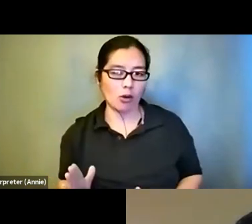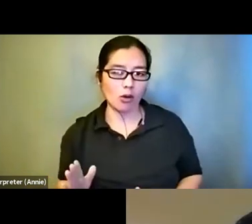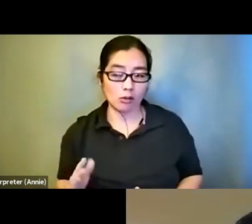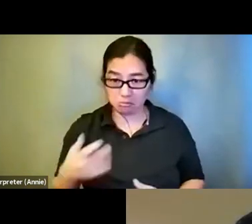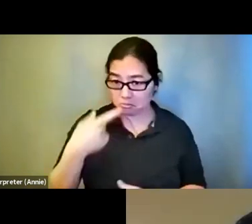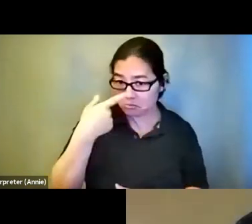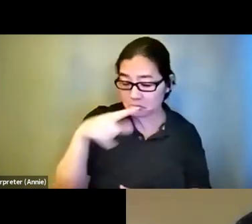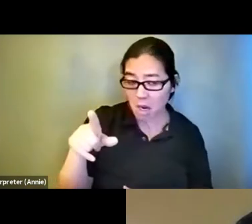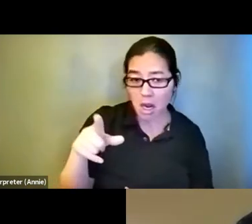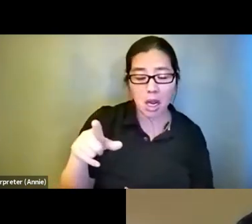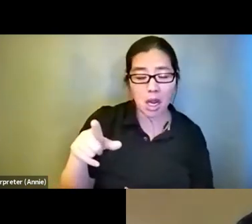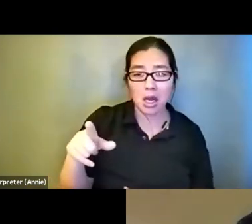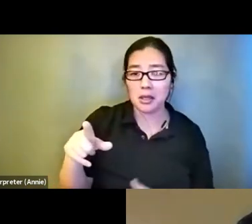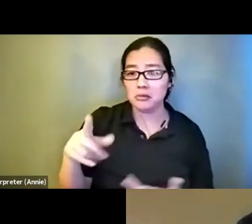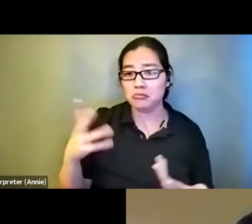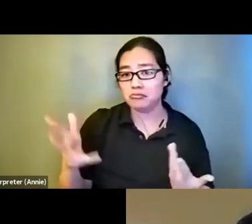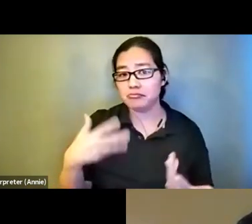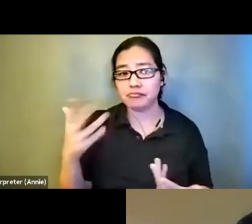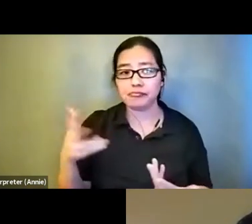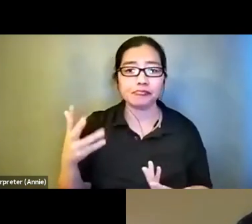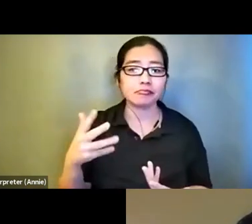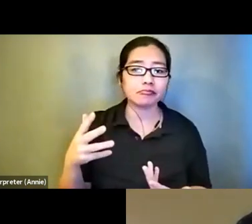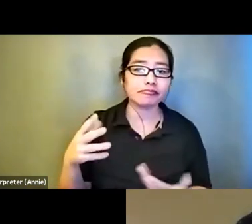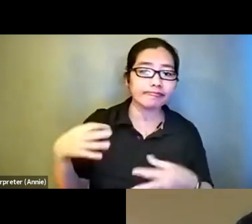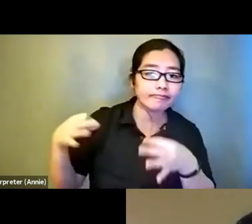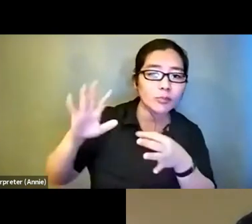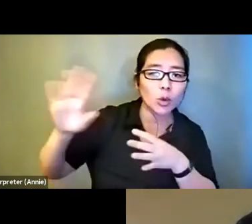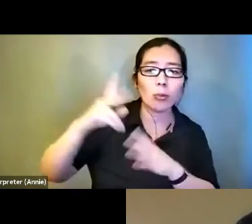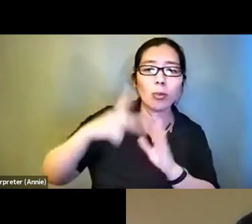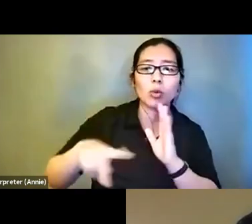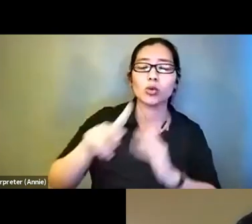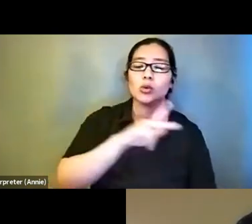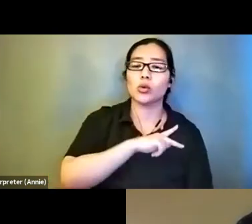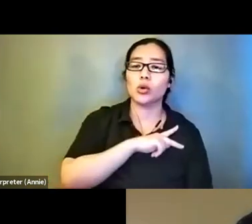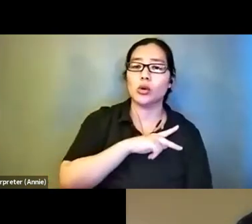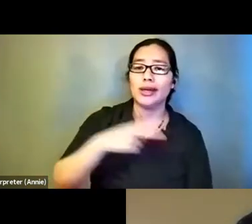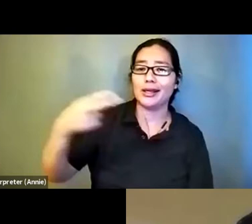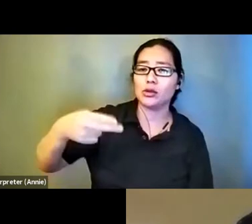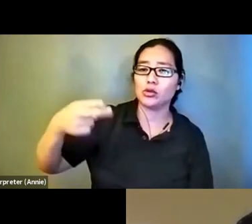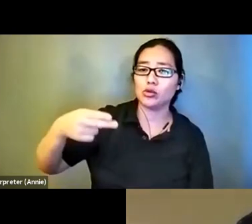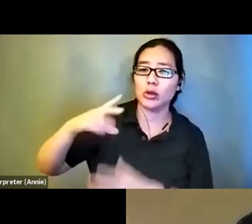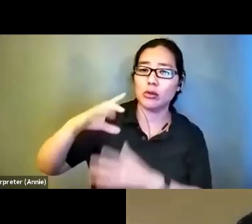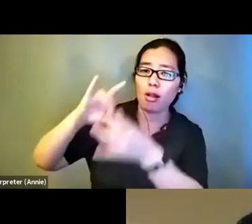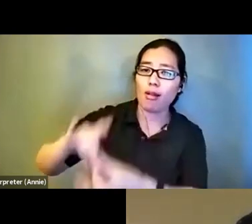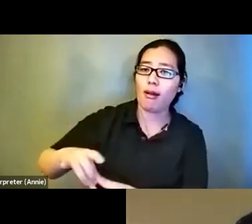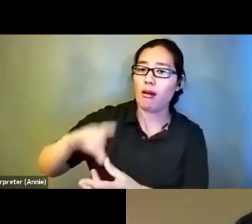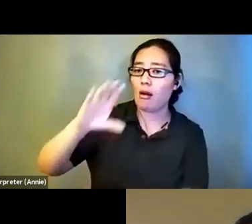little bit about your personal history with comics and your experience over the years